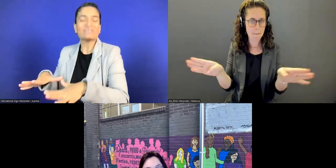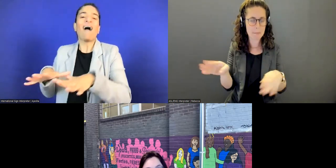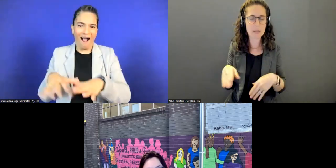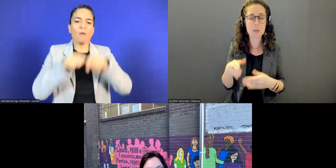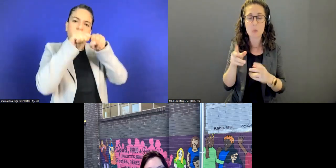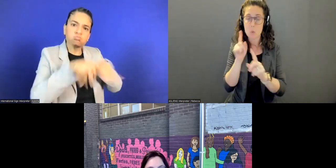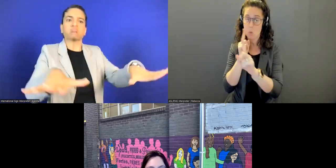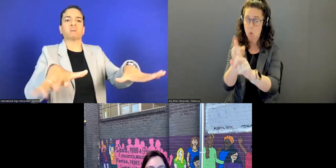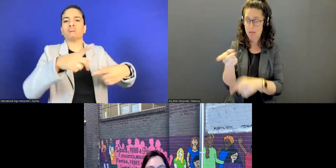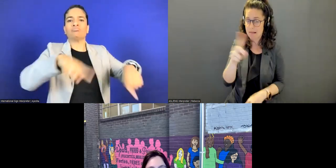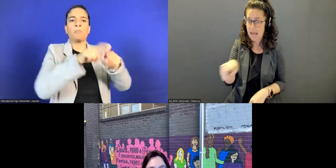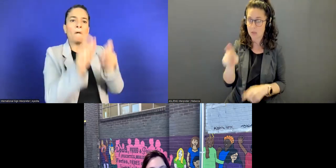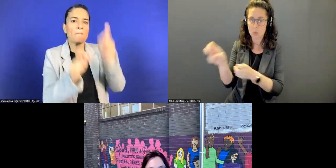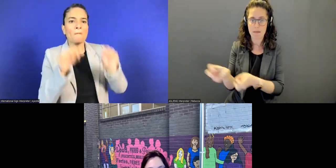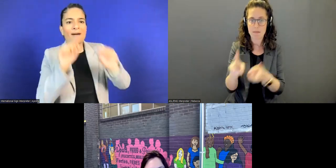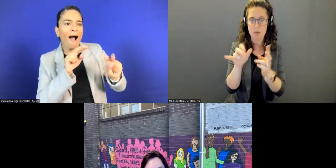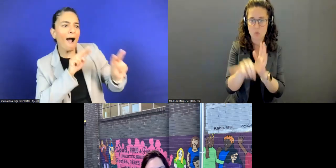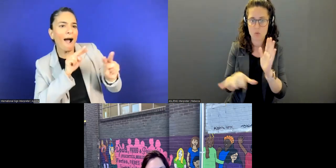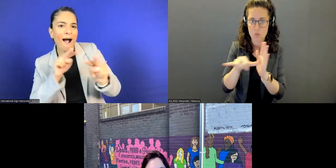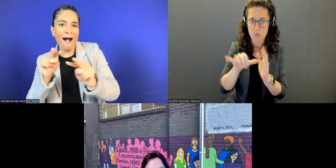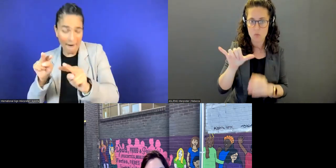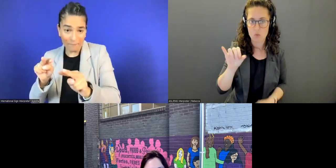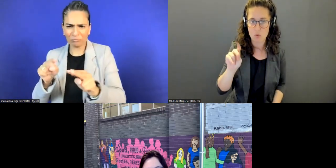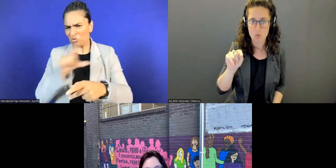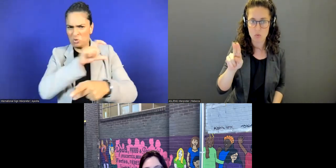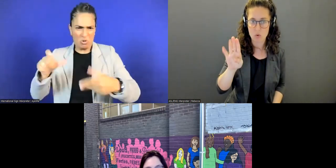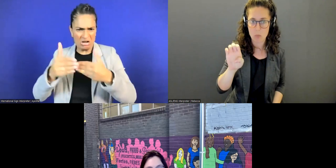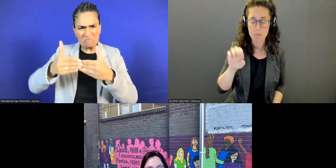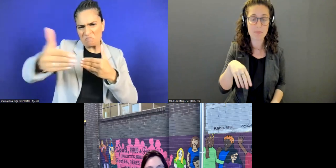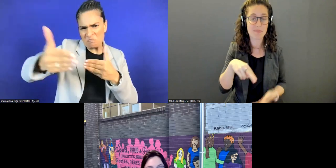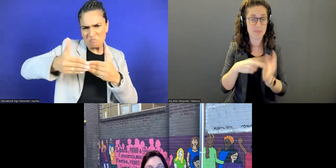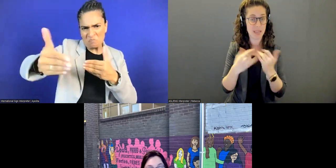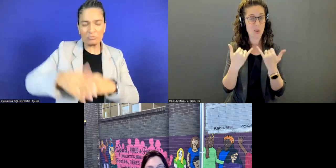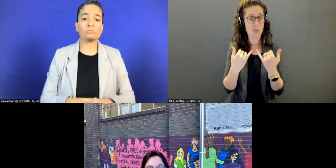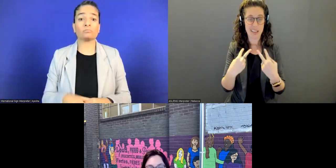We'll put it on our YouTube so anyone who wasn't able to join today can enjoy it later,